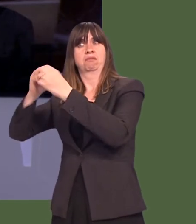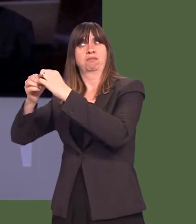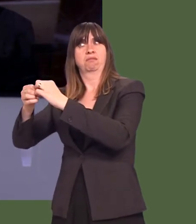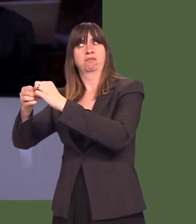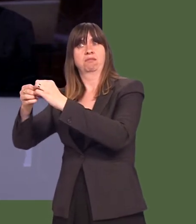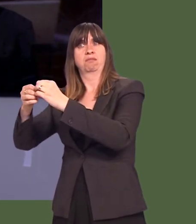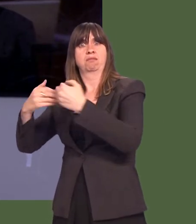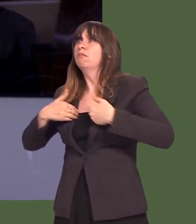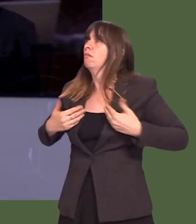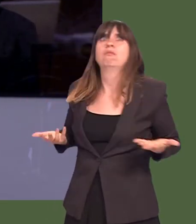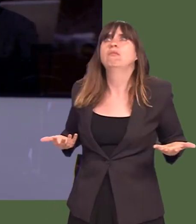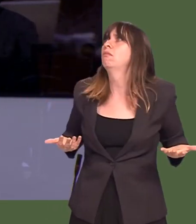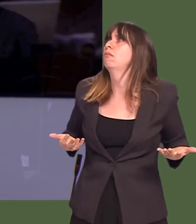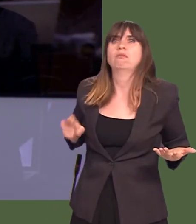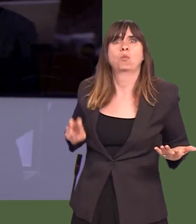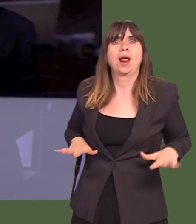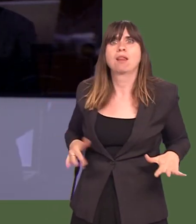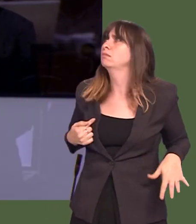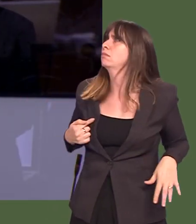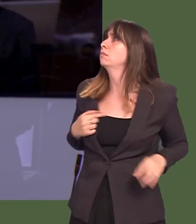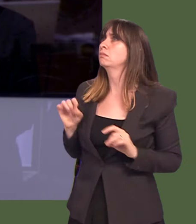elected Members? Whatís happening to us in this place?